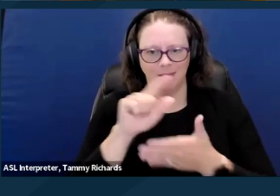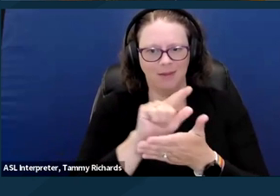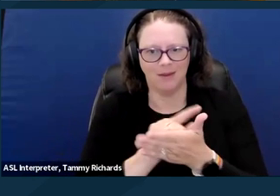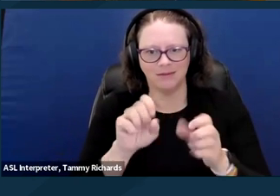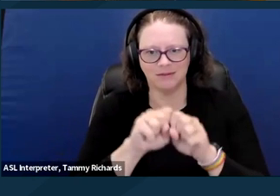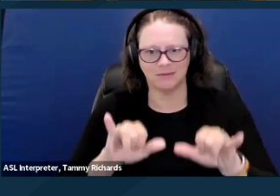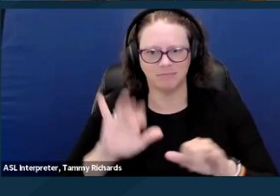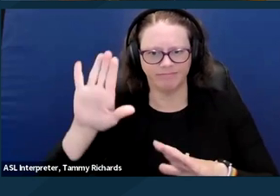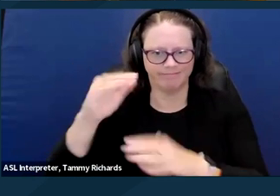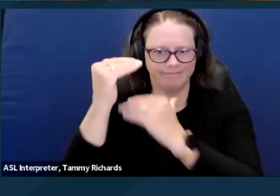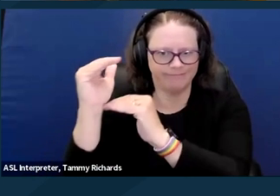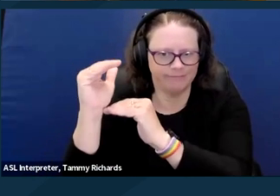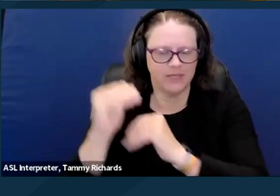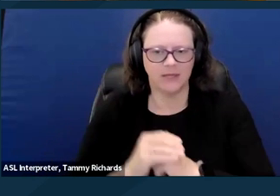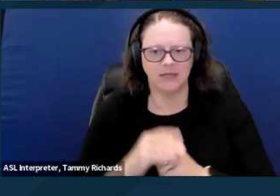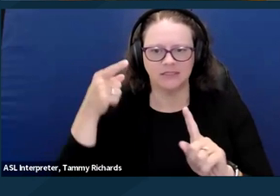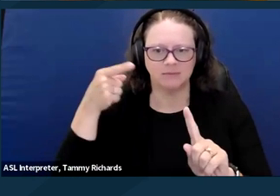specifically when we talk about equal protection.